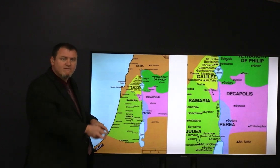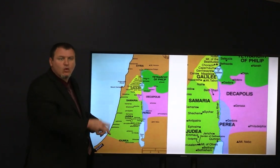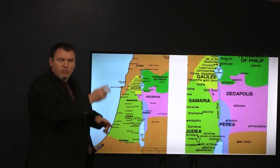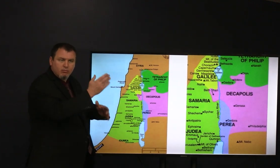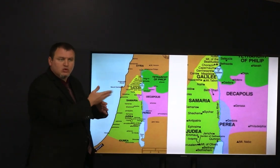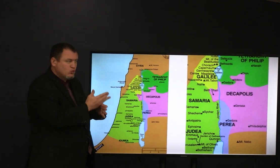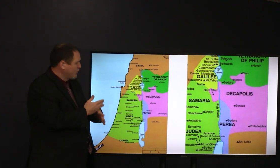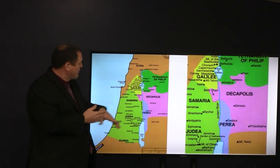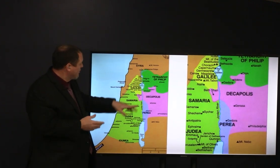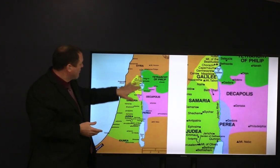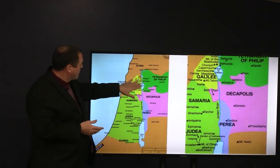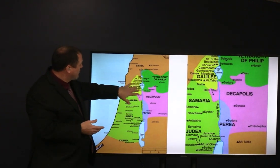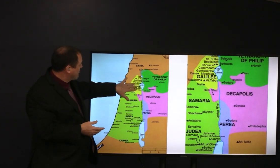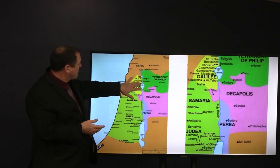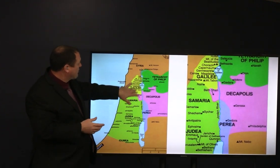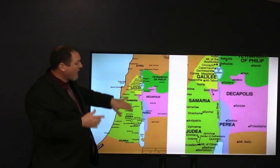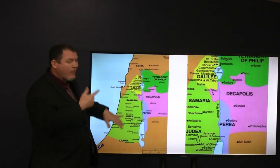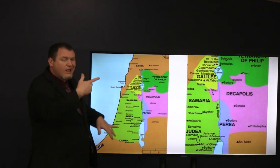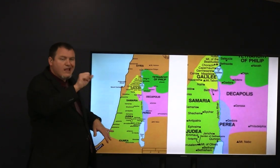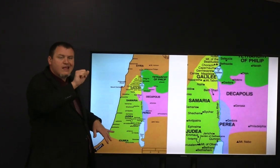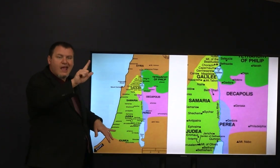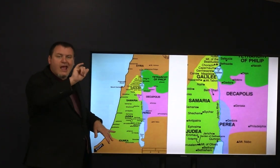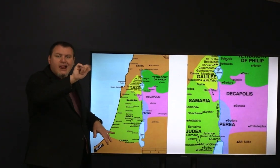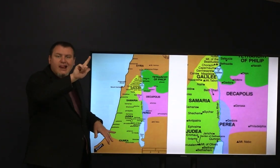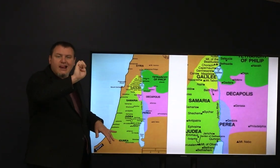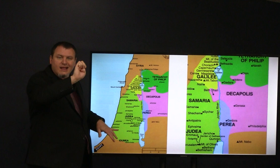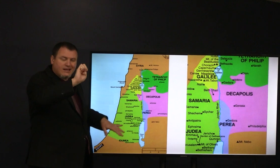and he traveled back and forth between Nazareth and Jerusalem